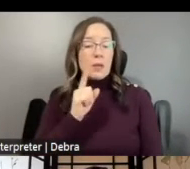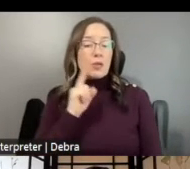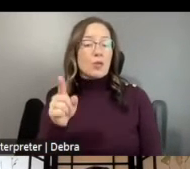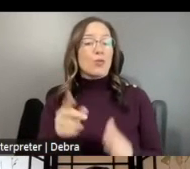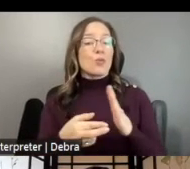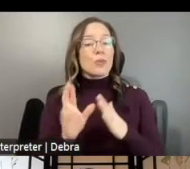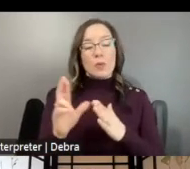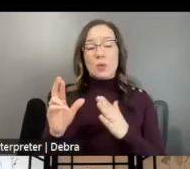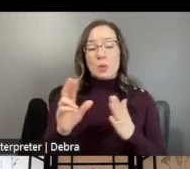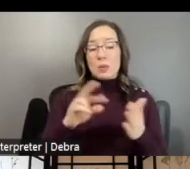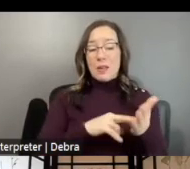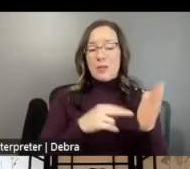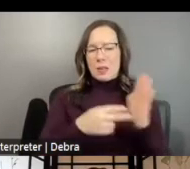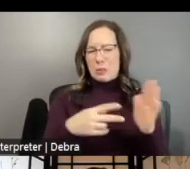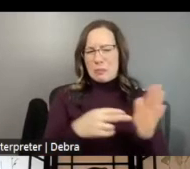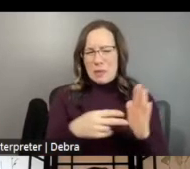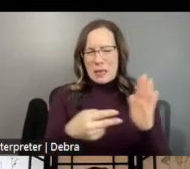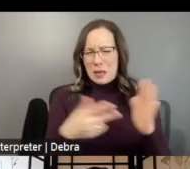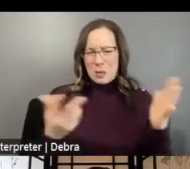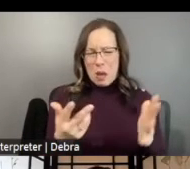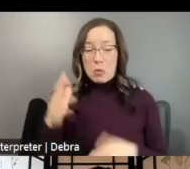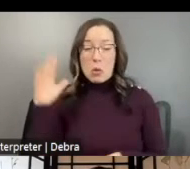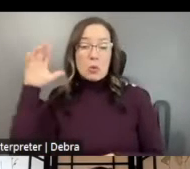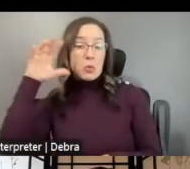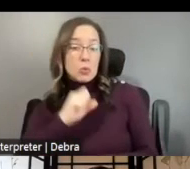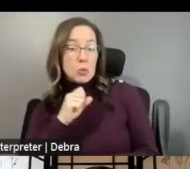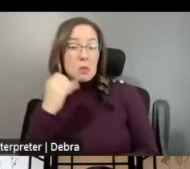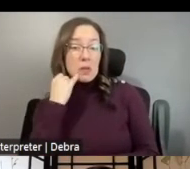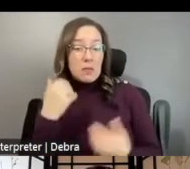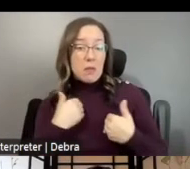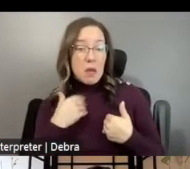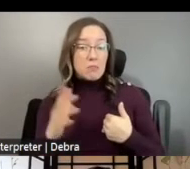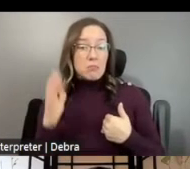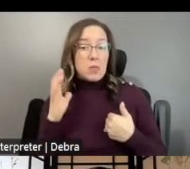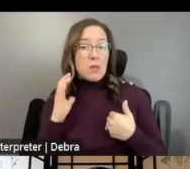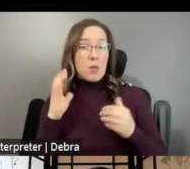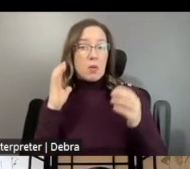DEFINITIONS AND DO NOT ASSUME THAT YOU IF YOU HAVE APPLIED IN THE PAST THAT THE DEFINITIONS